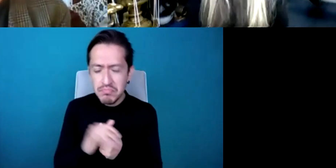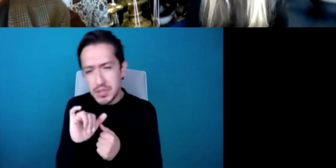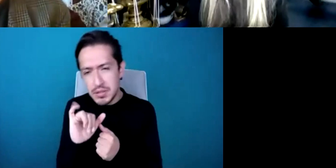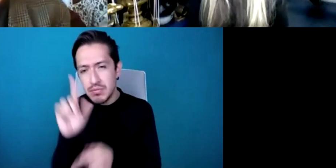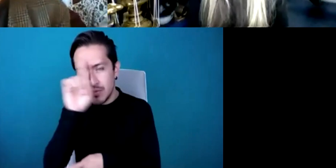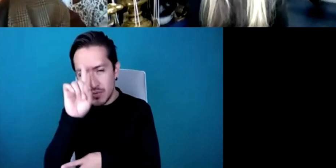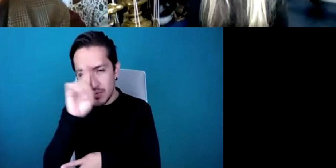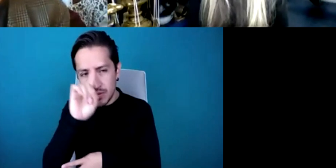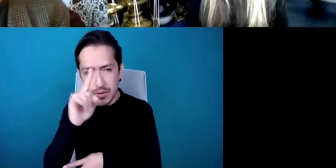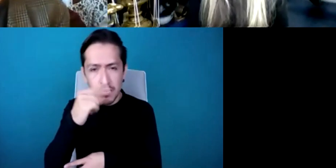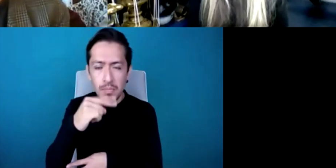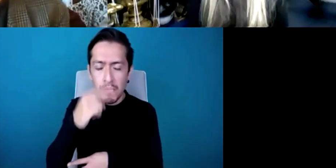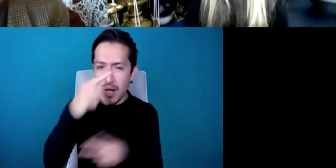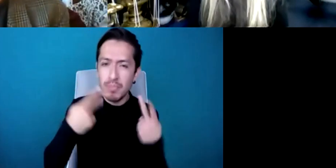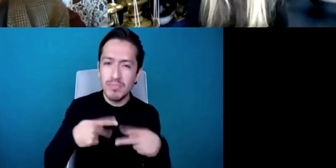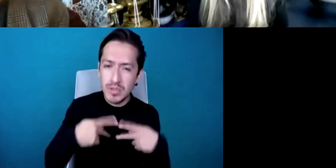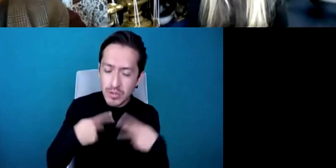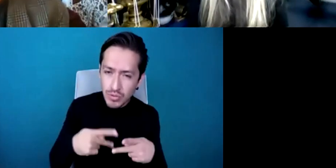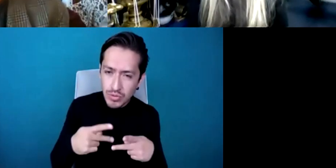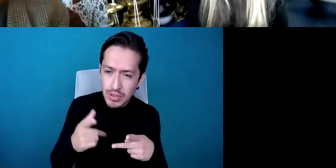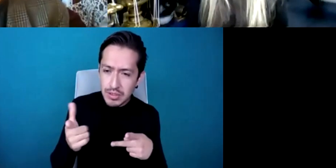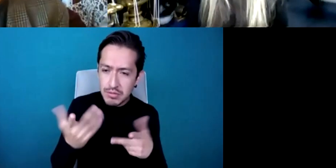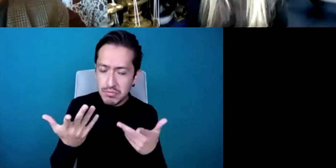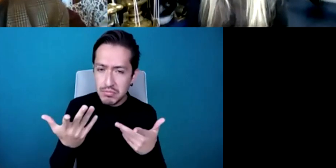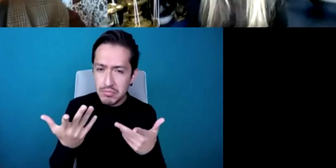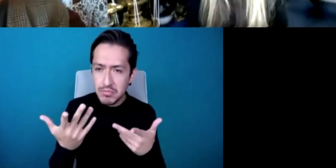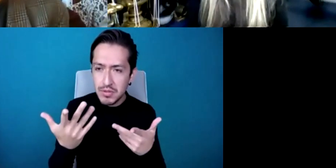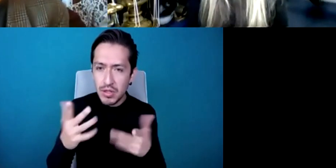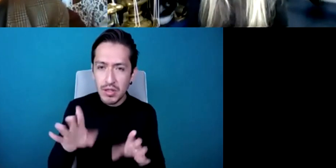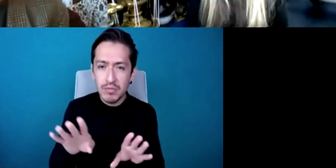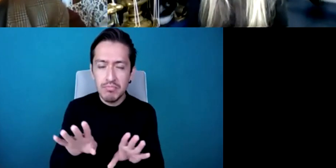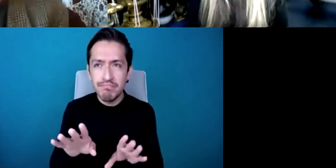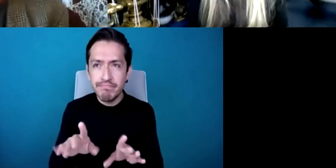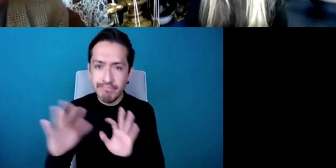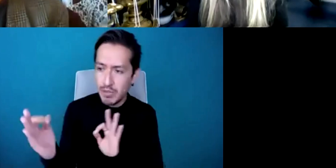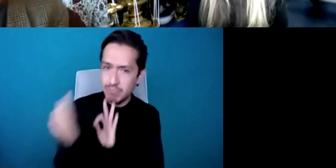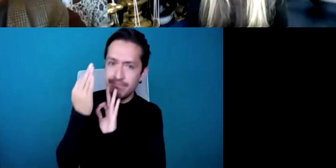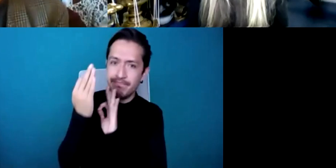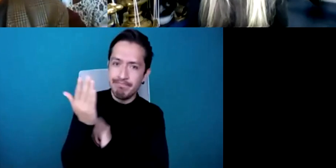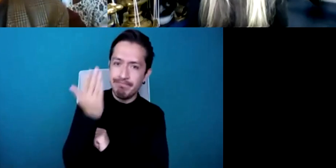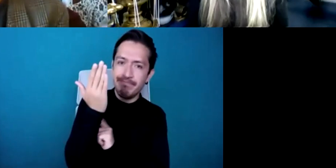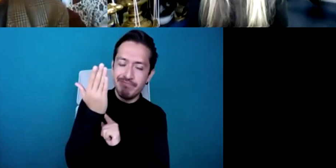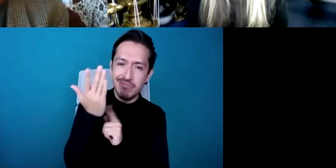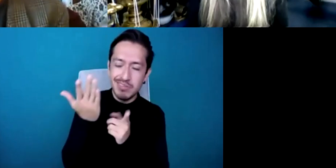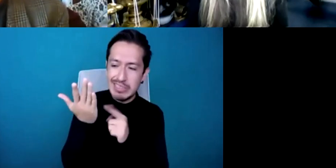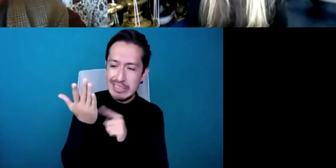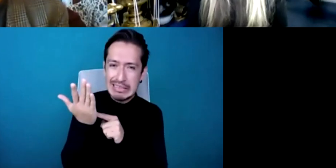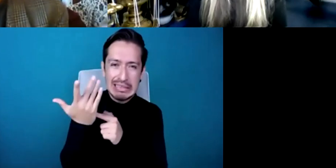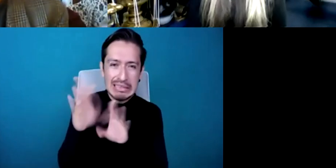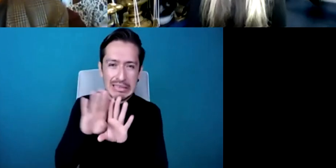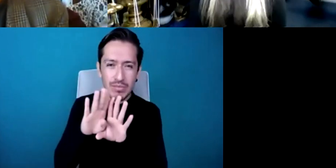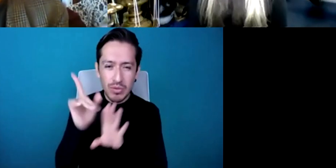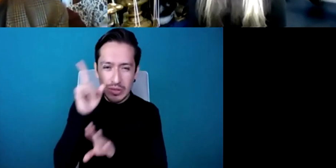face conditions that are harder in countries like ours in Latin America.